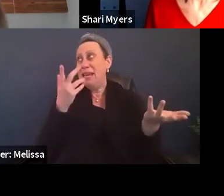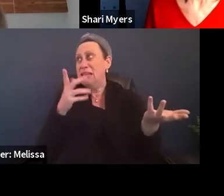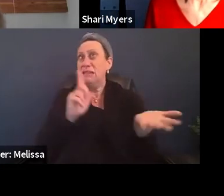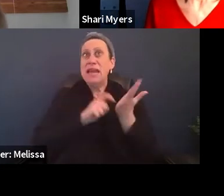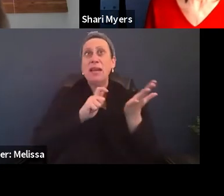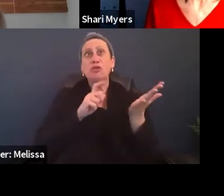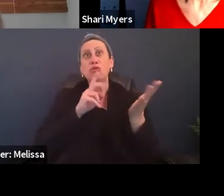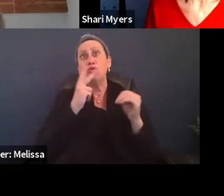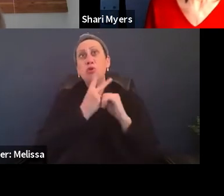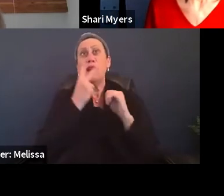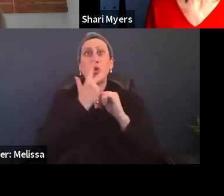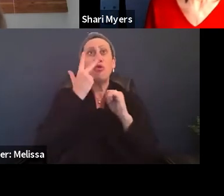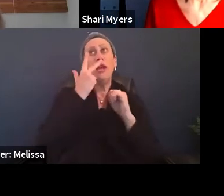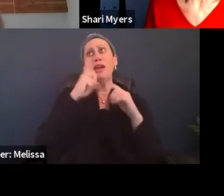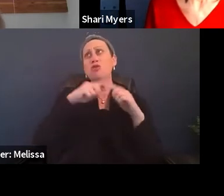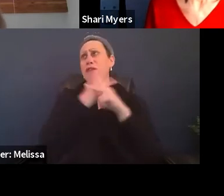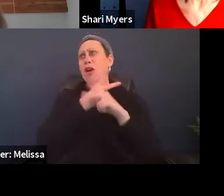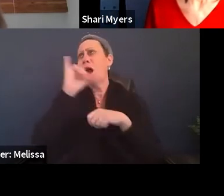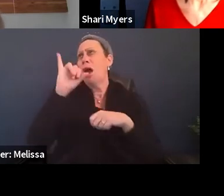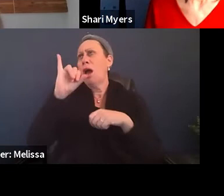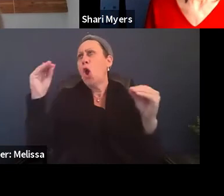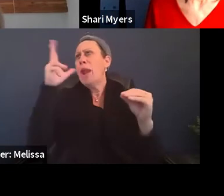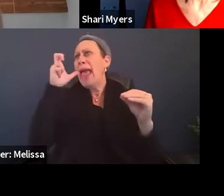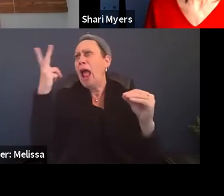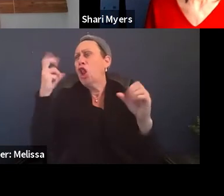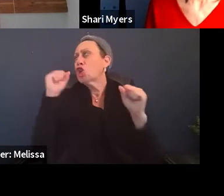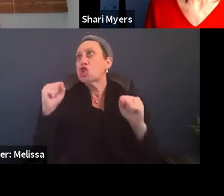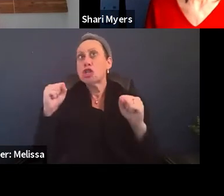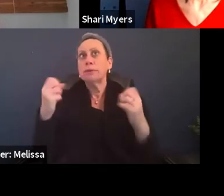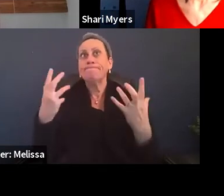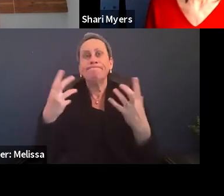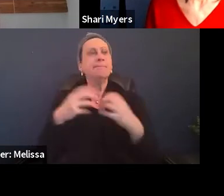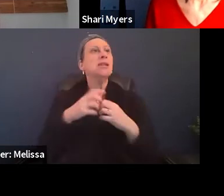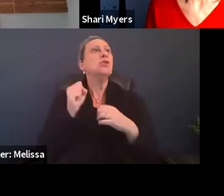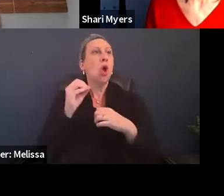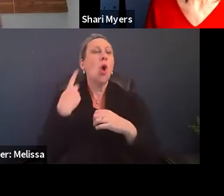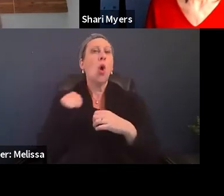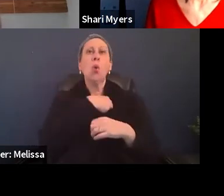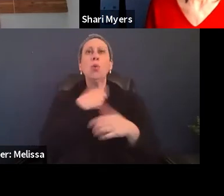Johnny didn't put his inhaler in his backpack. So we try to do this interview